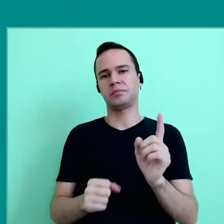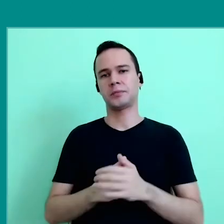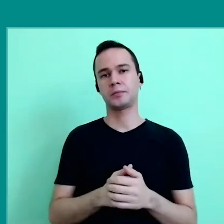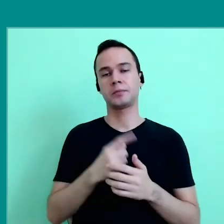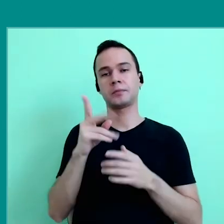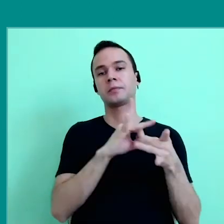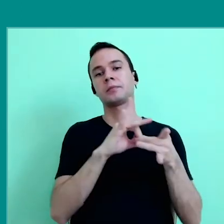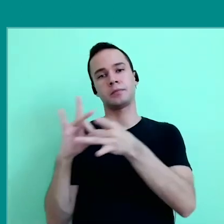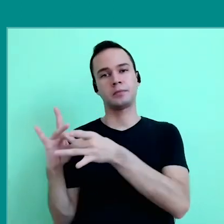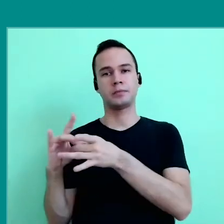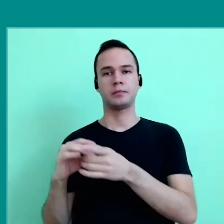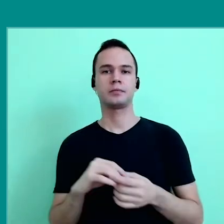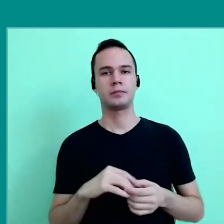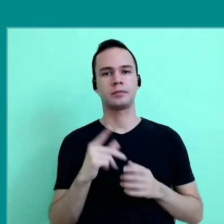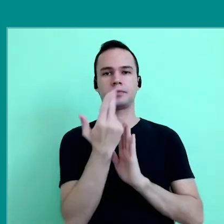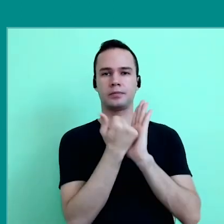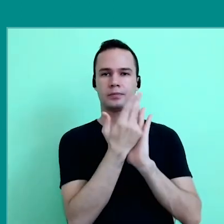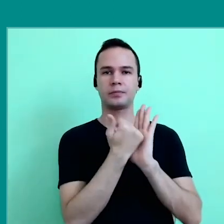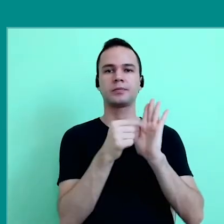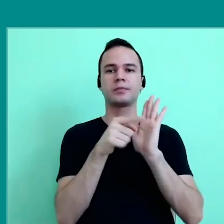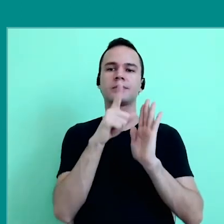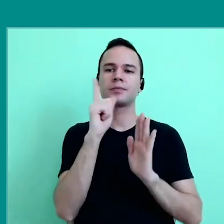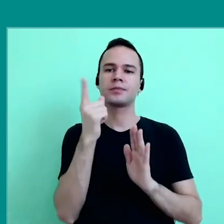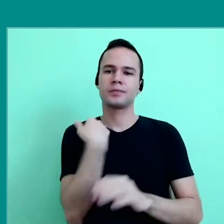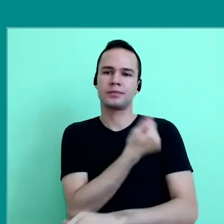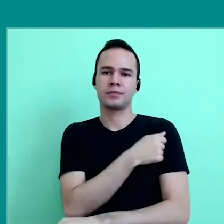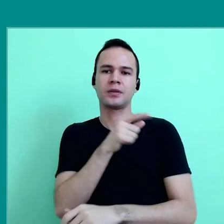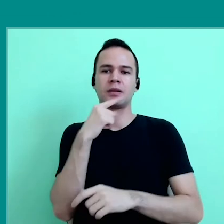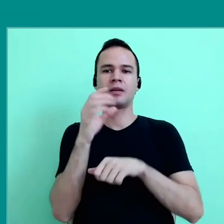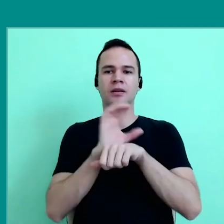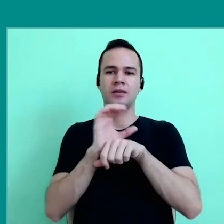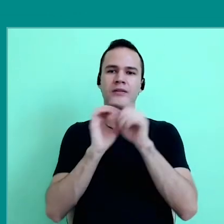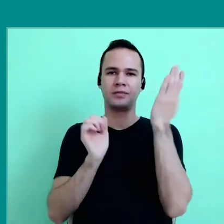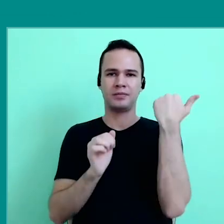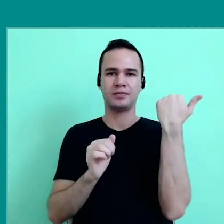I link this, there is a drawing of a student, that was shared in a competition we did